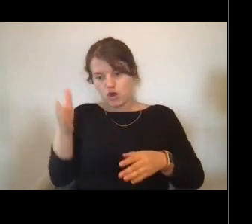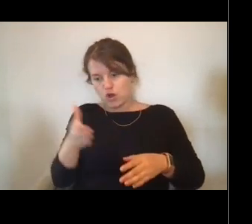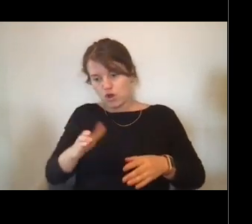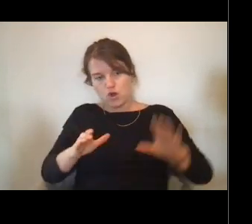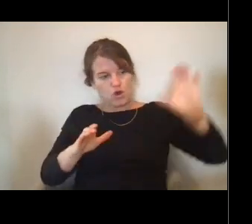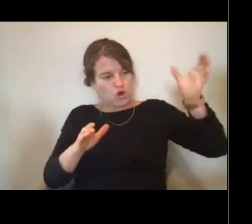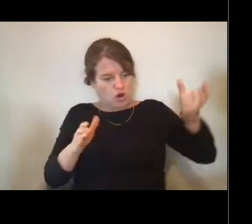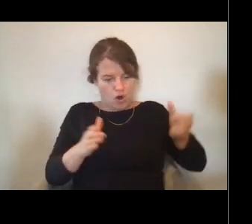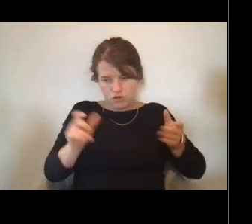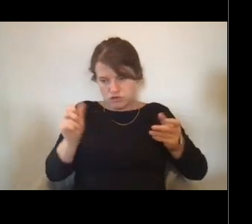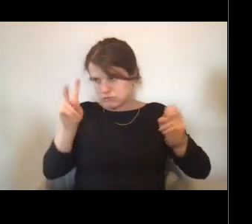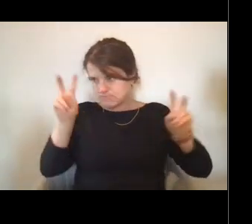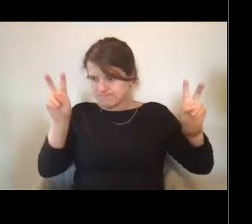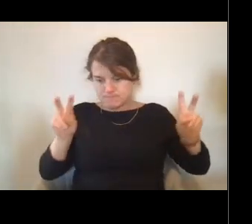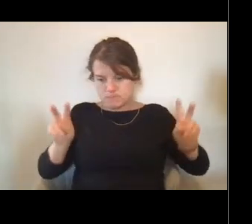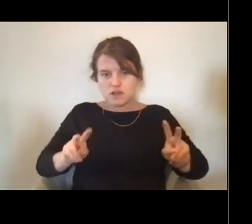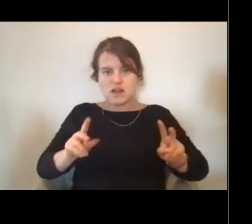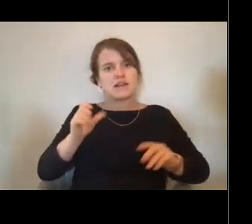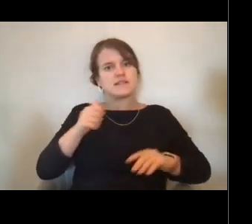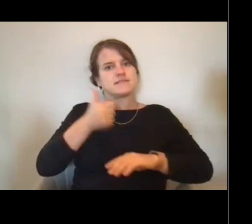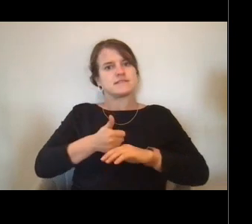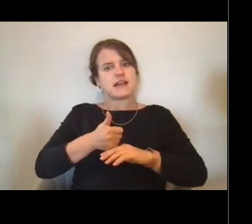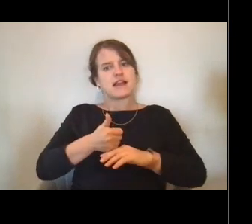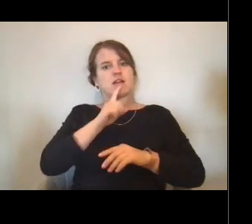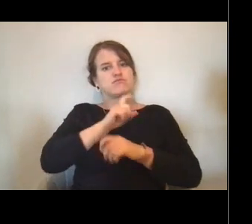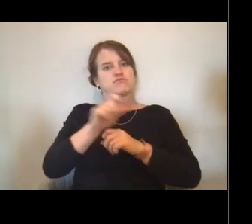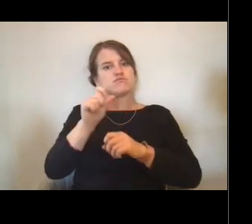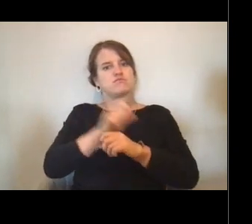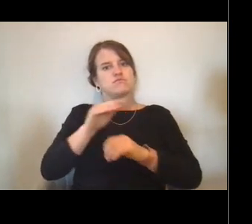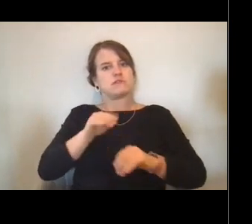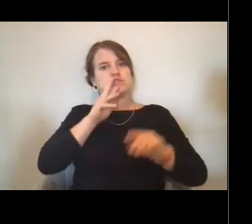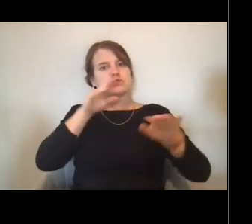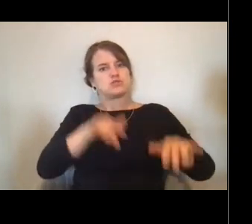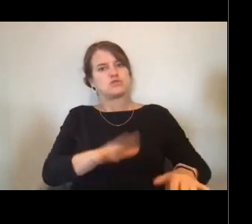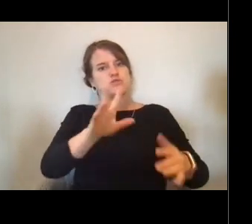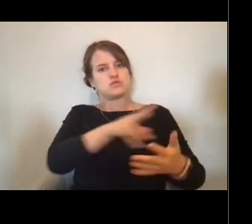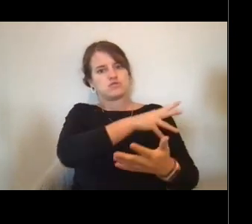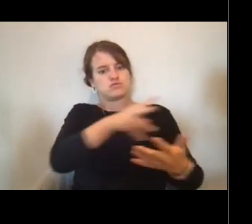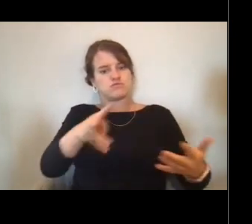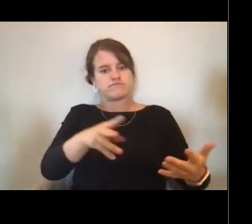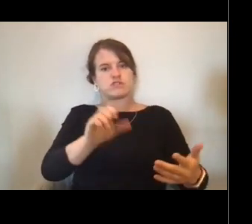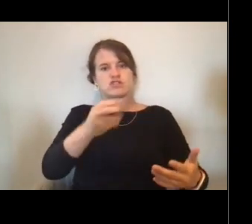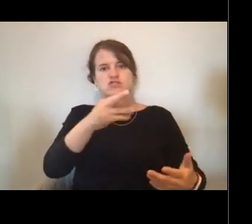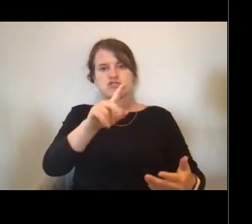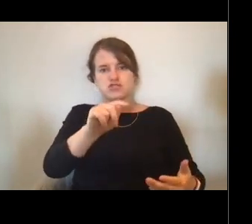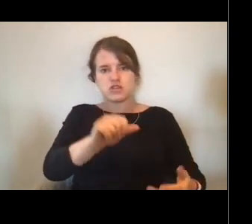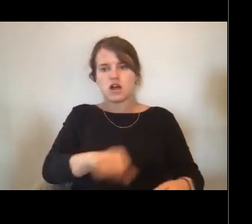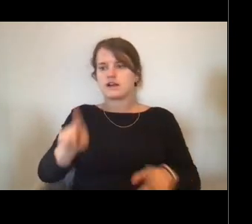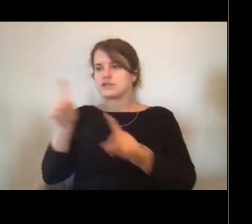and accurate coastline surveys. [Lisa] And of course that would have been